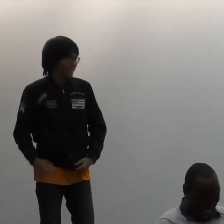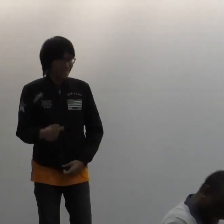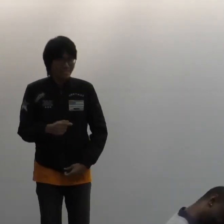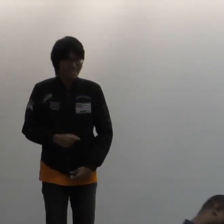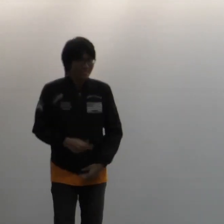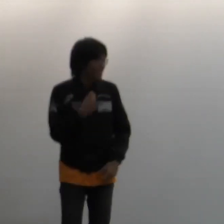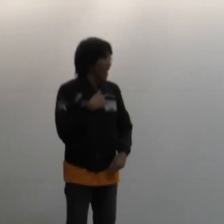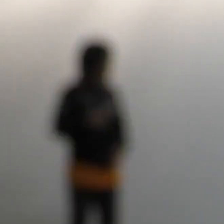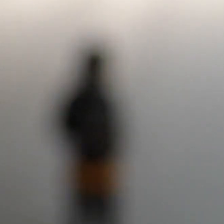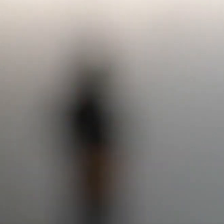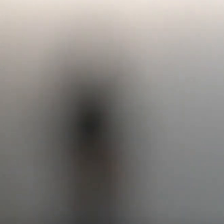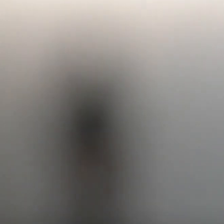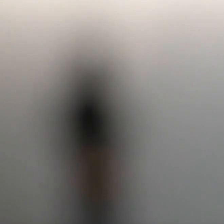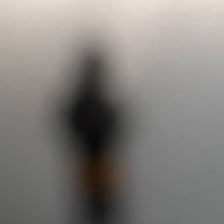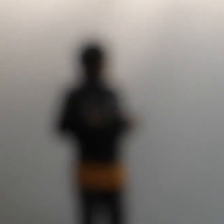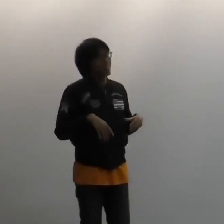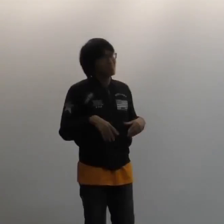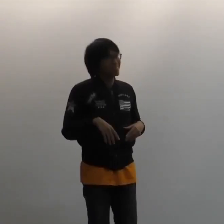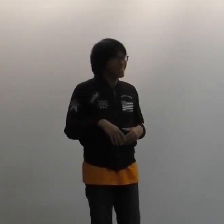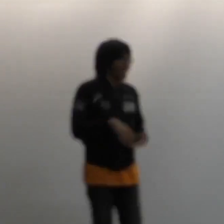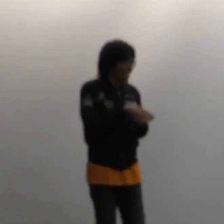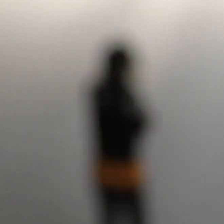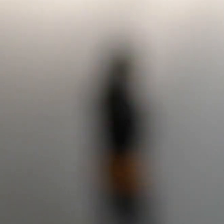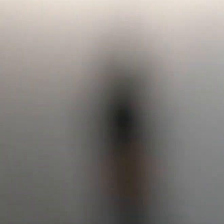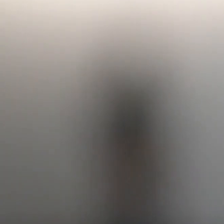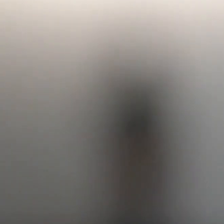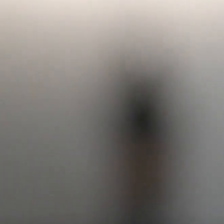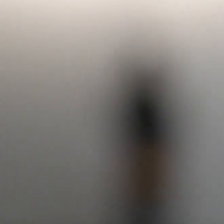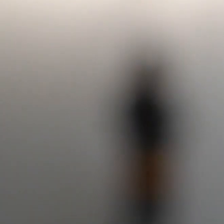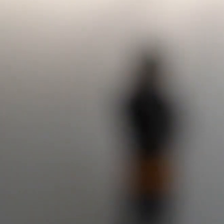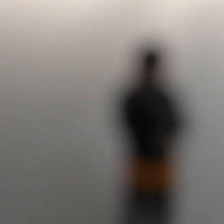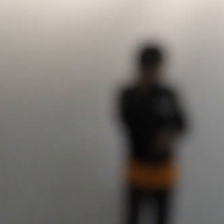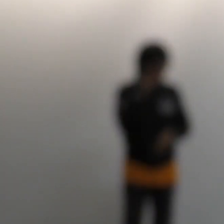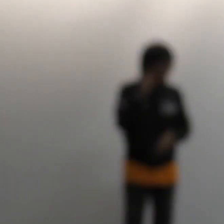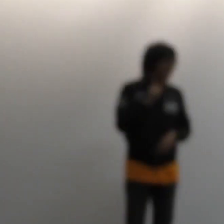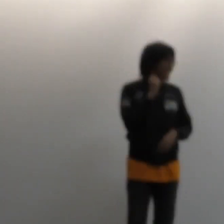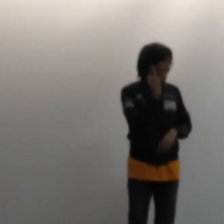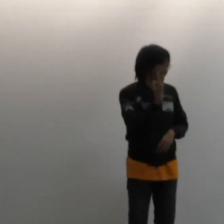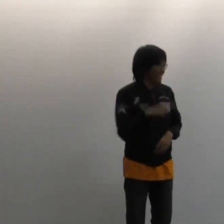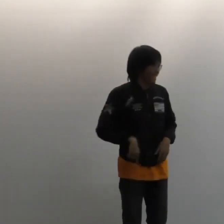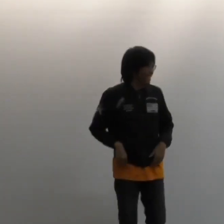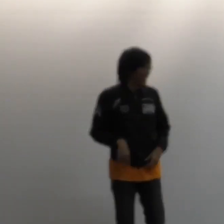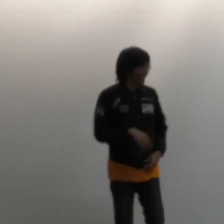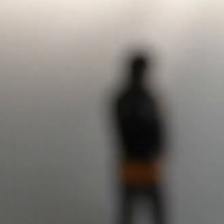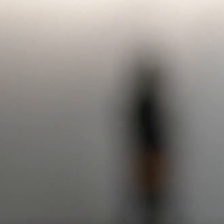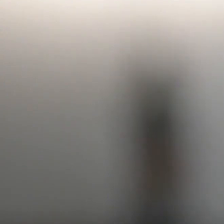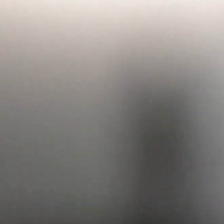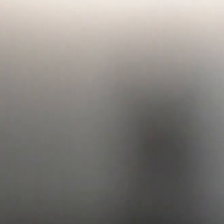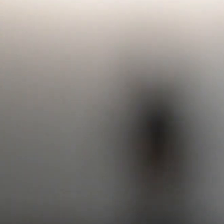My name is Han. And I'm a student of ASL. I'm an ASL 1 student.